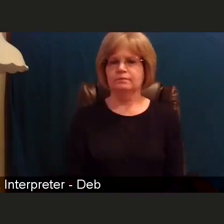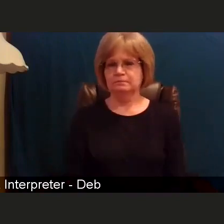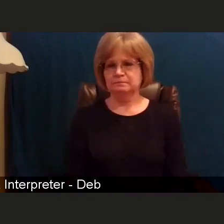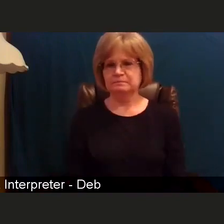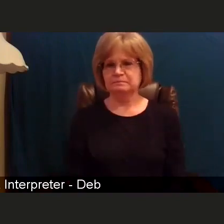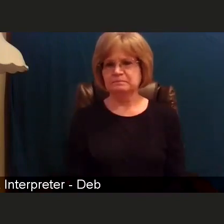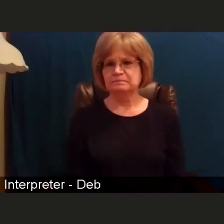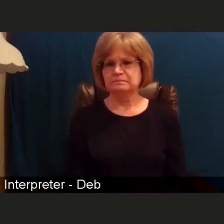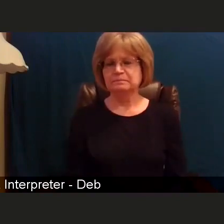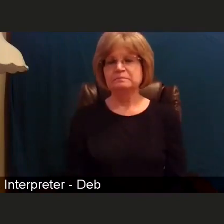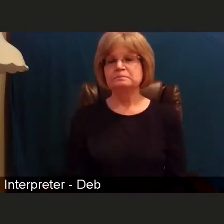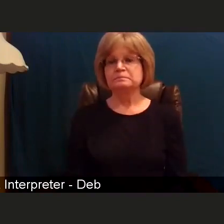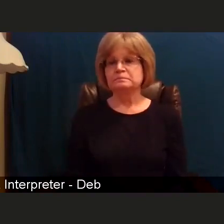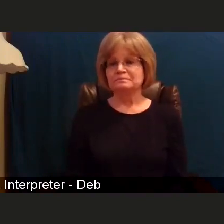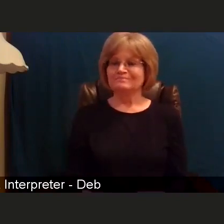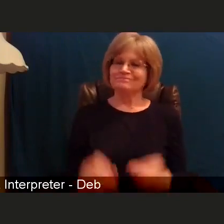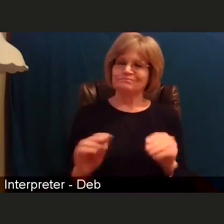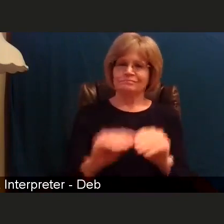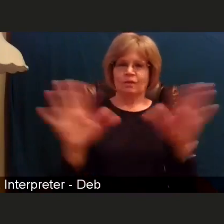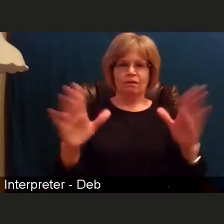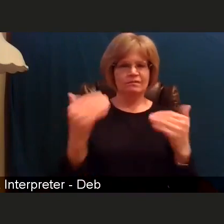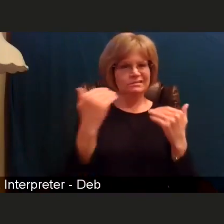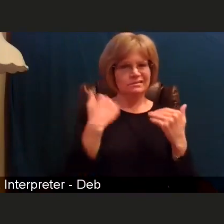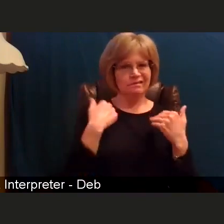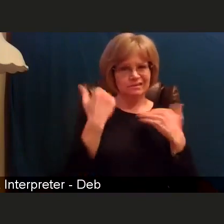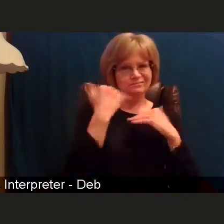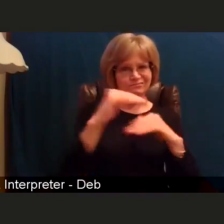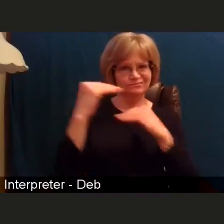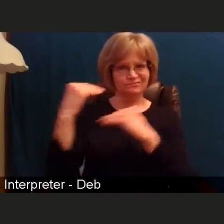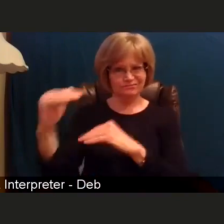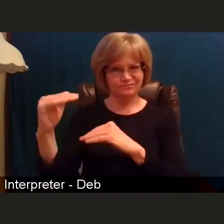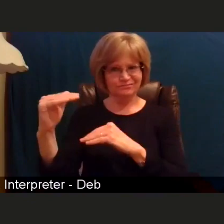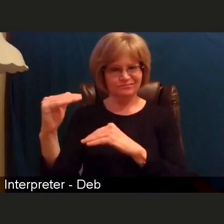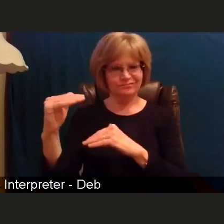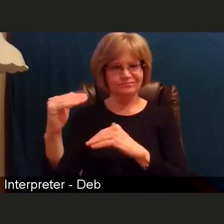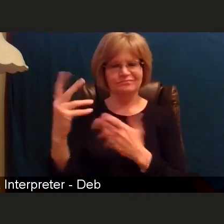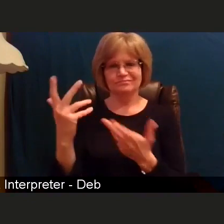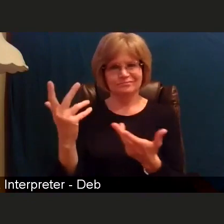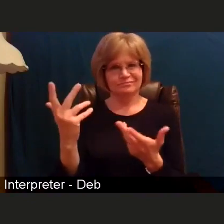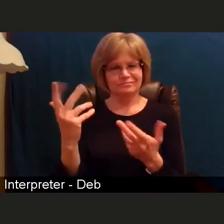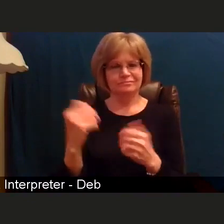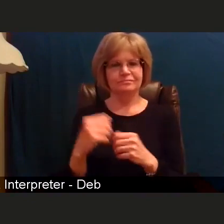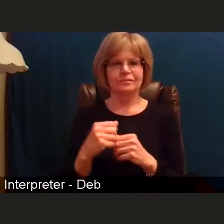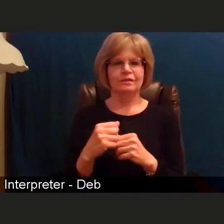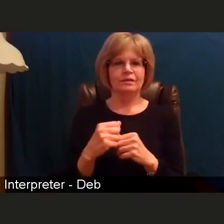there are obviously limitations to this. There are some limitations to, you know